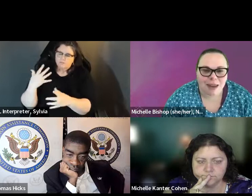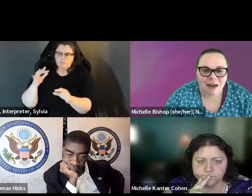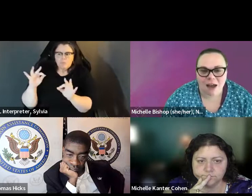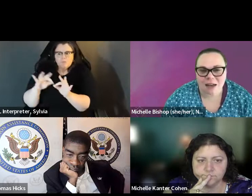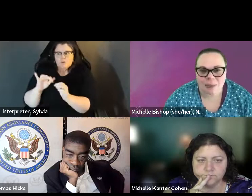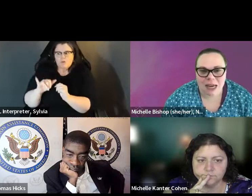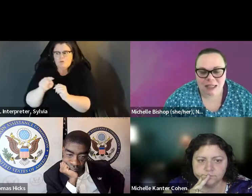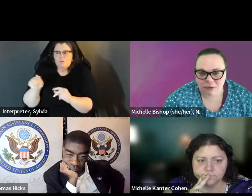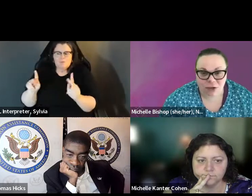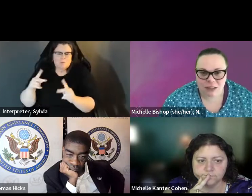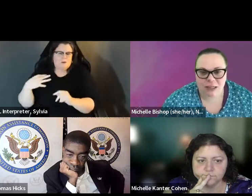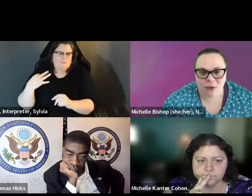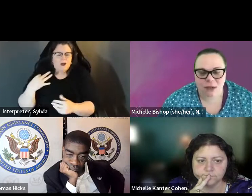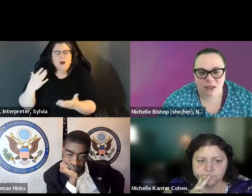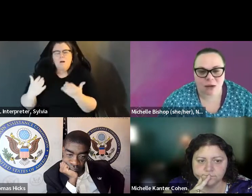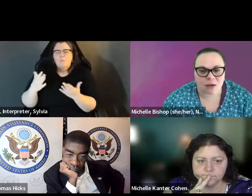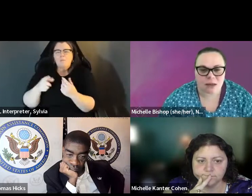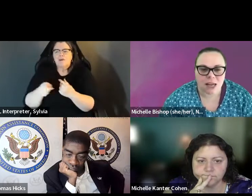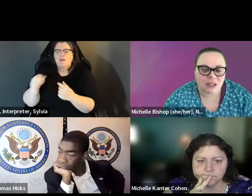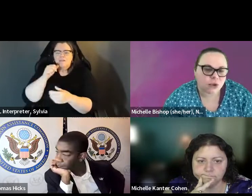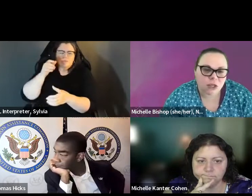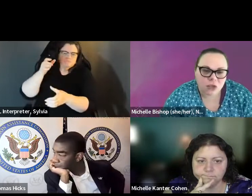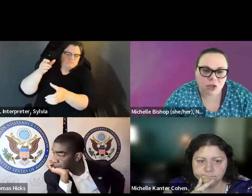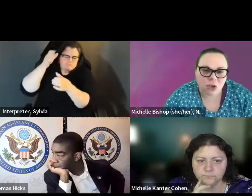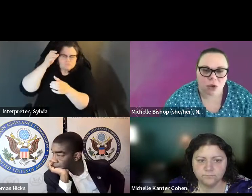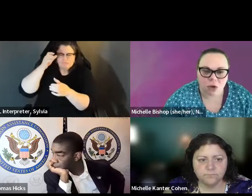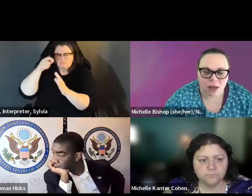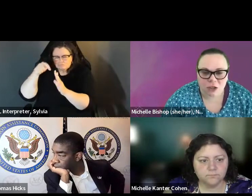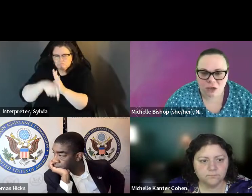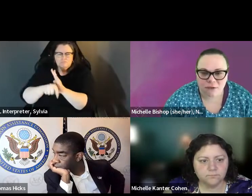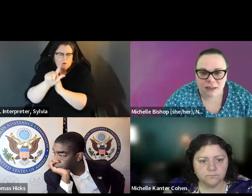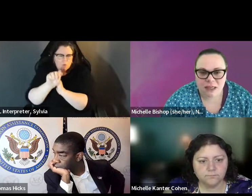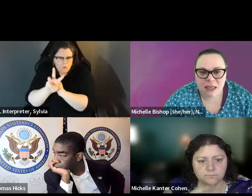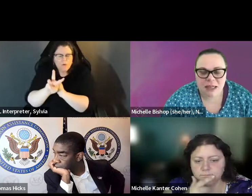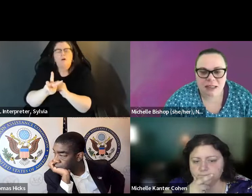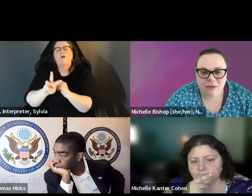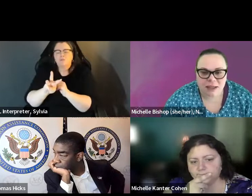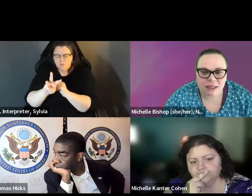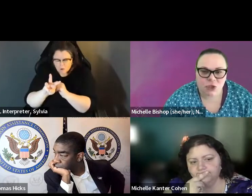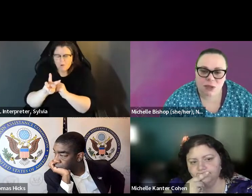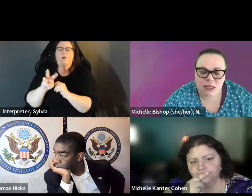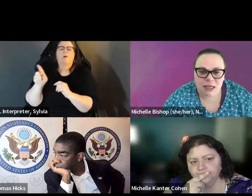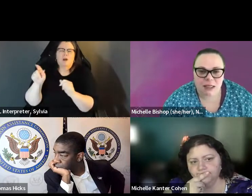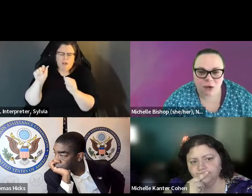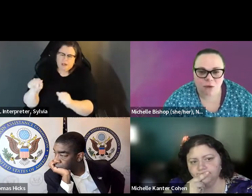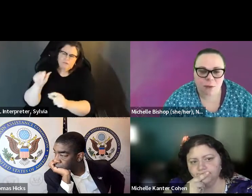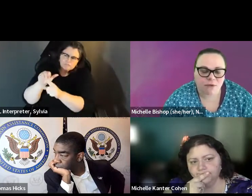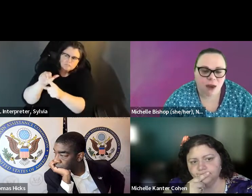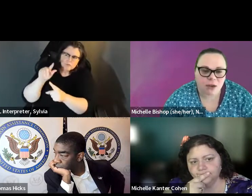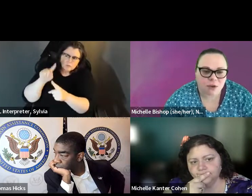day, who is, you know, essentially a volunteer, and incredibly important, but a volunteer, they may not be as Any voter can file those. You could also just talk to your local elections office if you heard this from a poll worker on election day, who is, you know, essentially a volunteer and incredibly important but a volunteer they May not be as versed in What these laws look like so you can talk